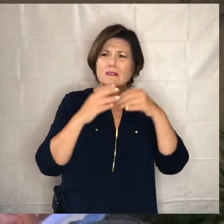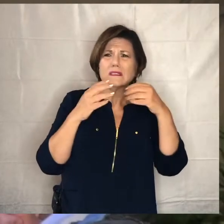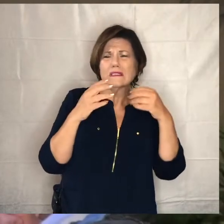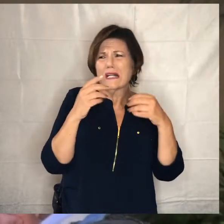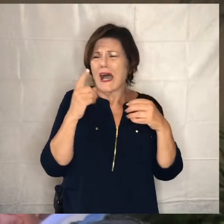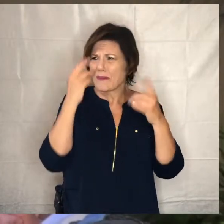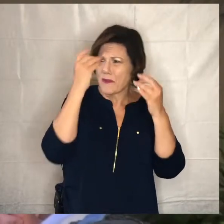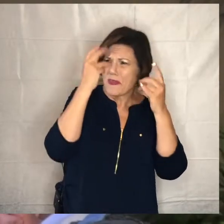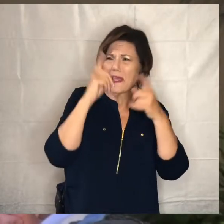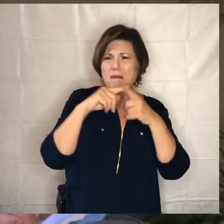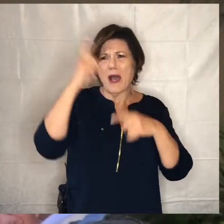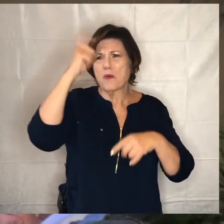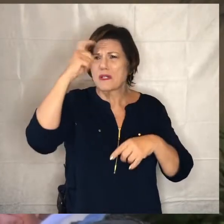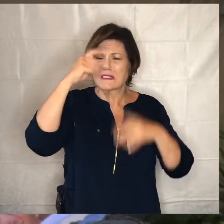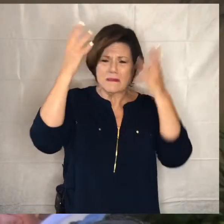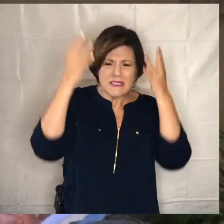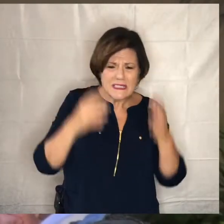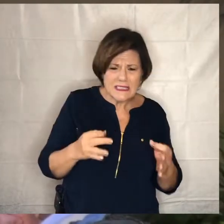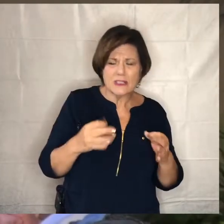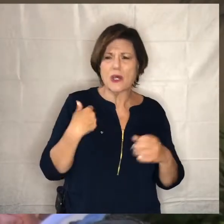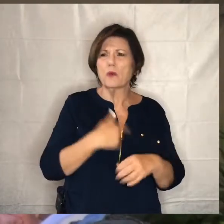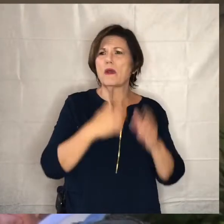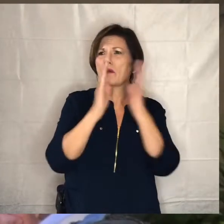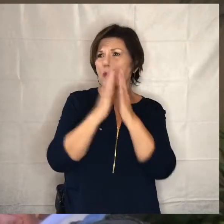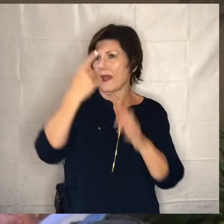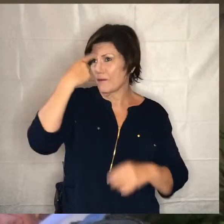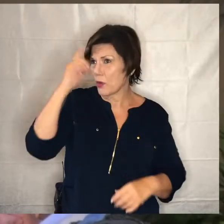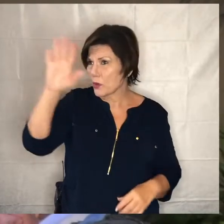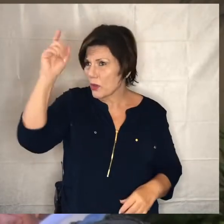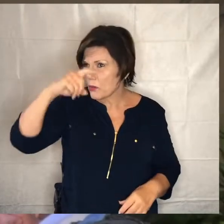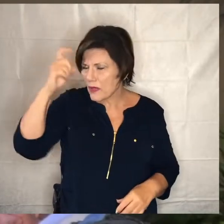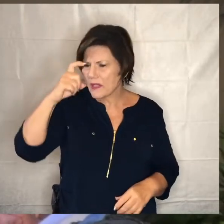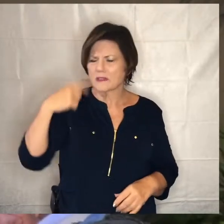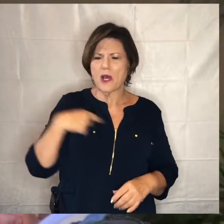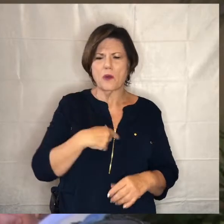we pray for wisdom and discernment we pray for excellent communication